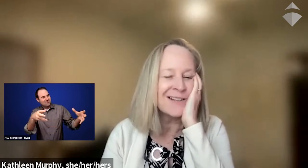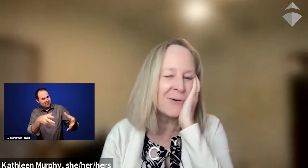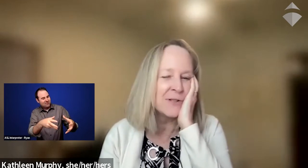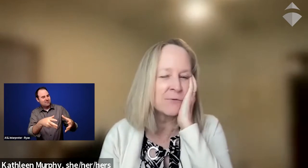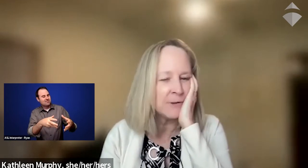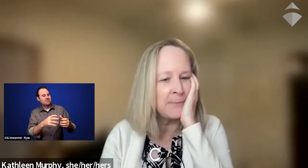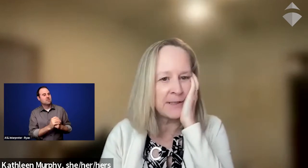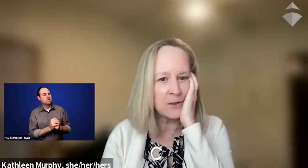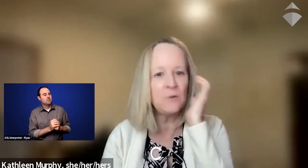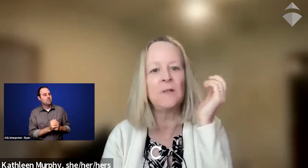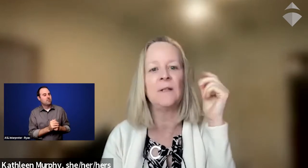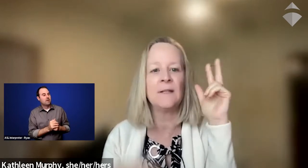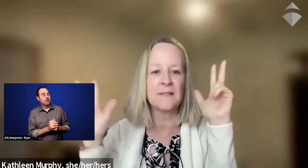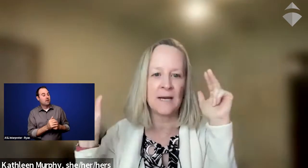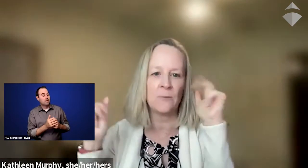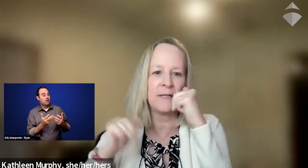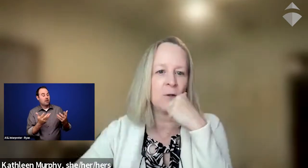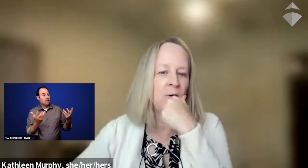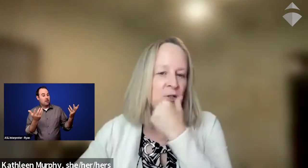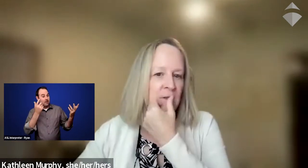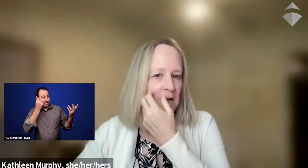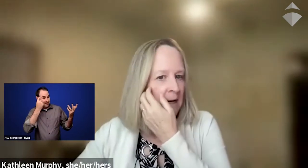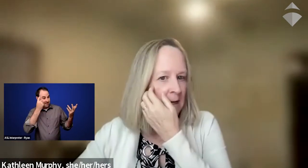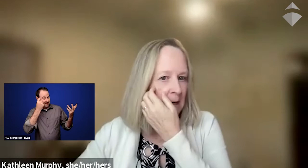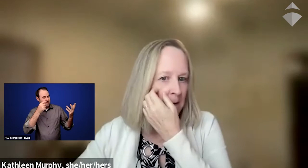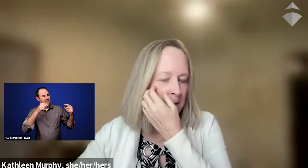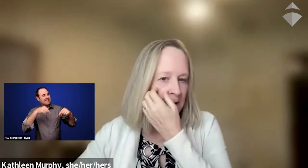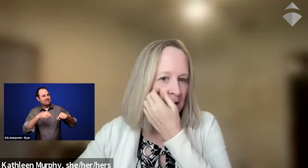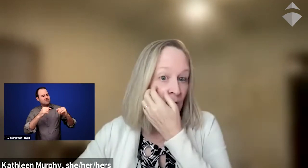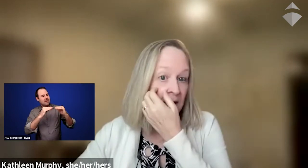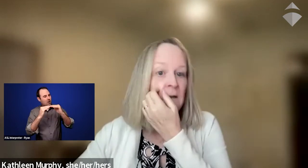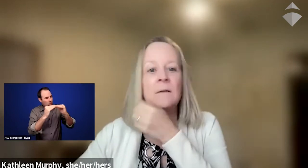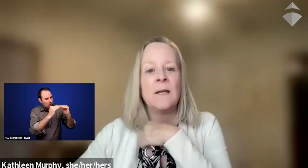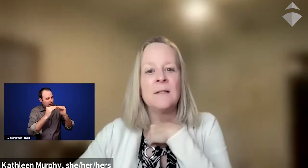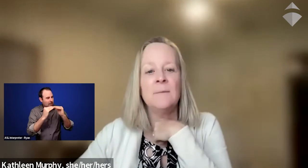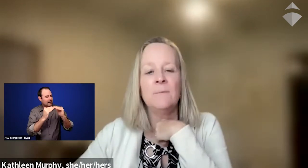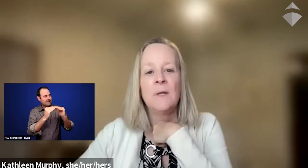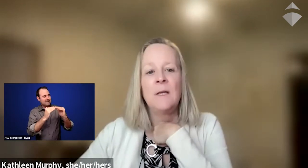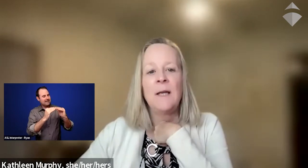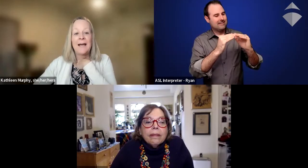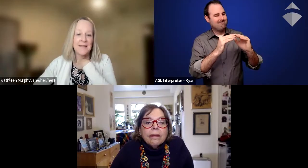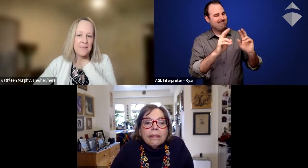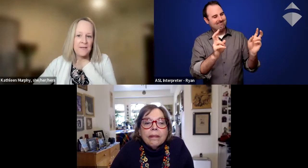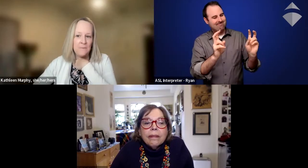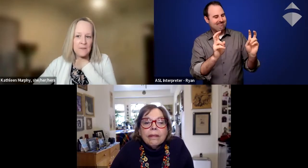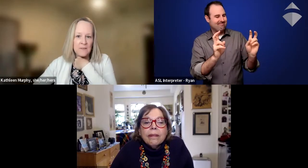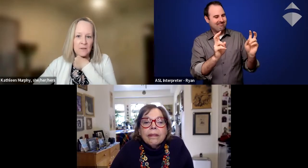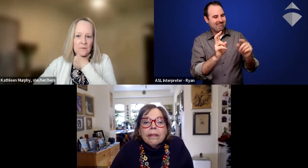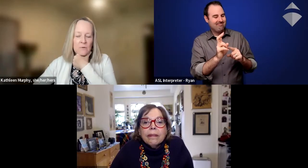hasn't always really been included in this equity equation, and I think that's why NDEAM has that theme this year.